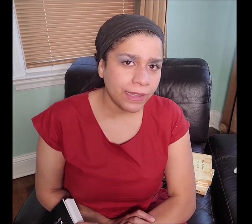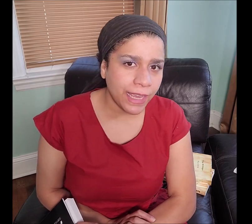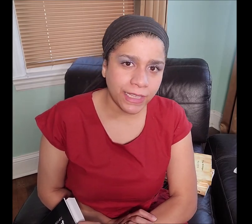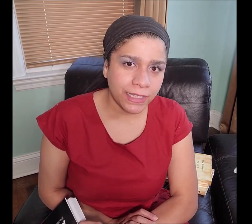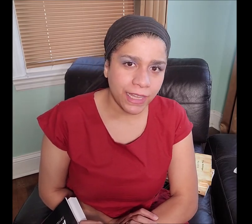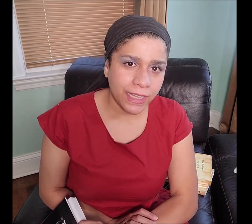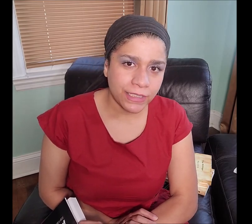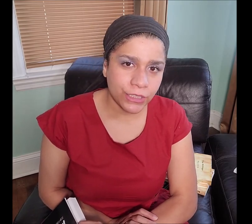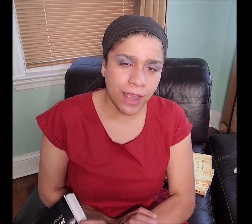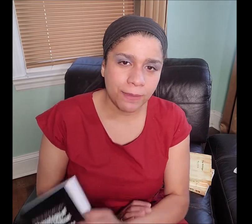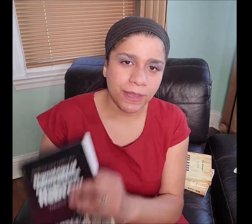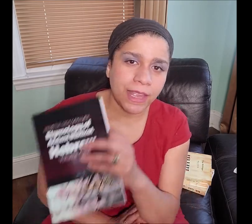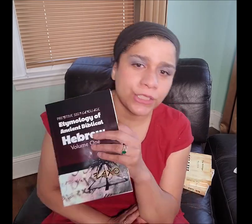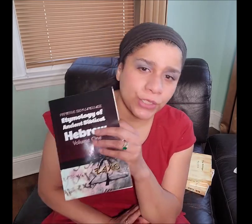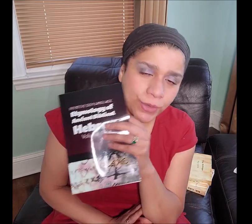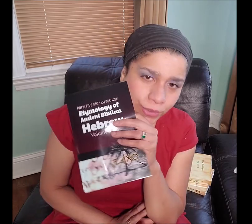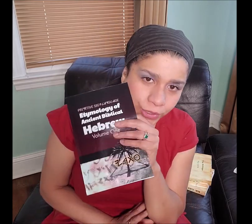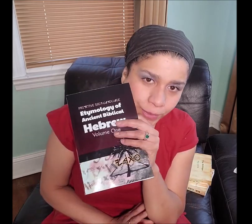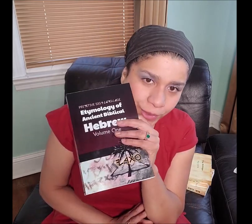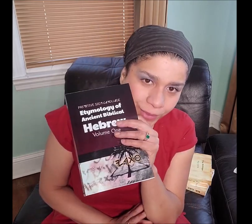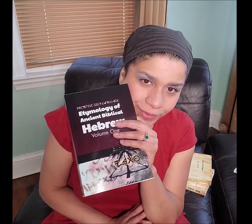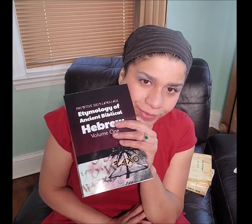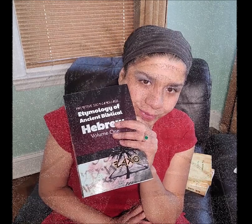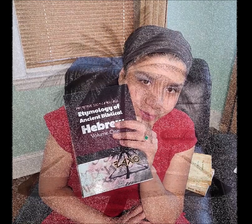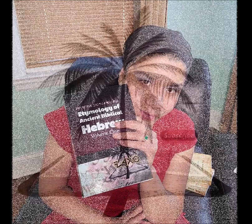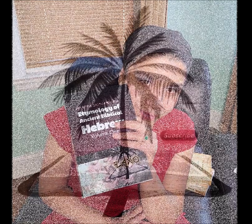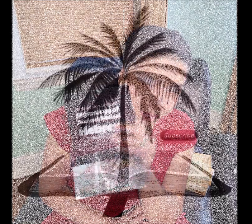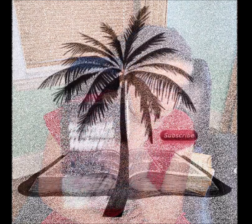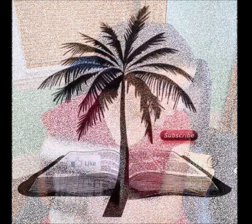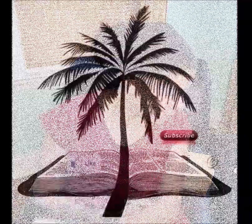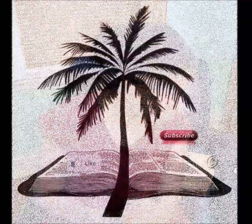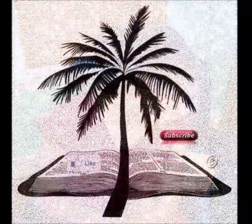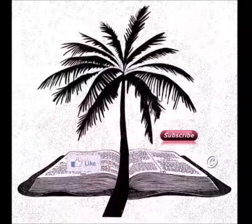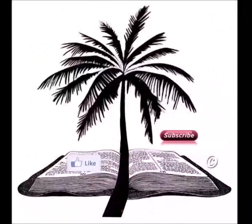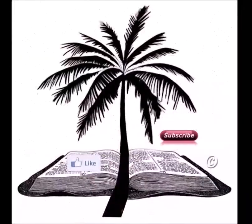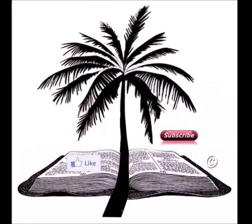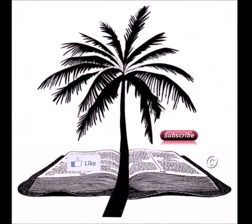liking it and subscribing and showing your support. Let me know your thoughts of this video